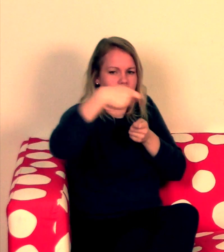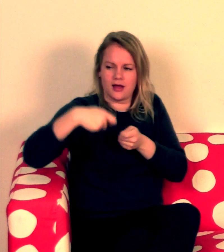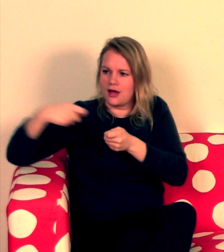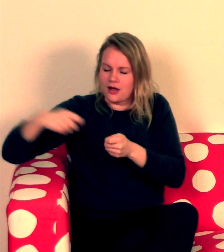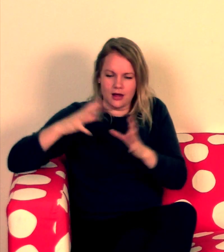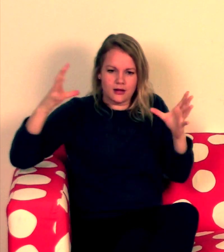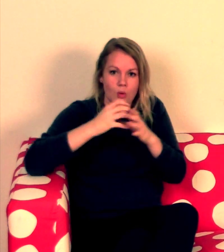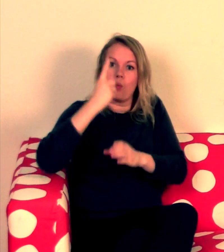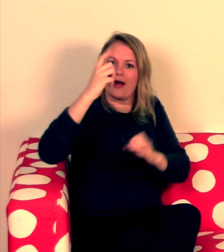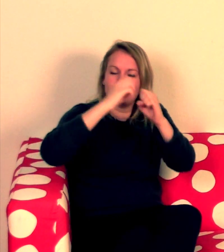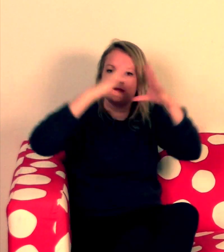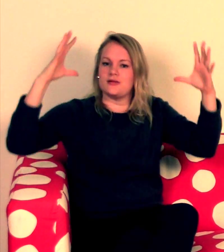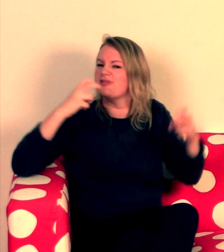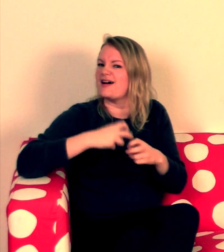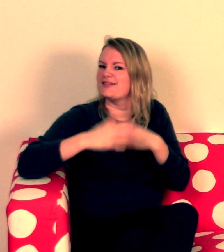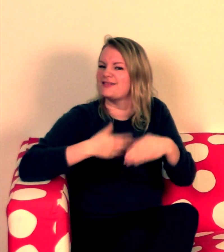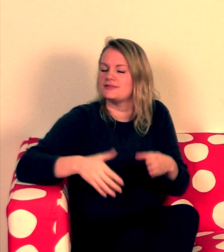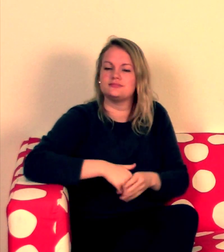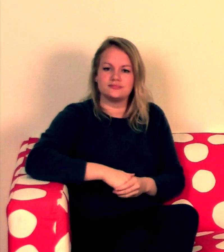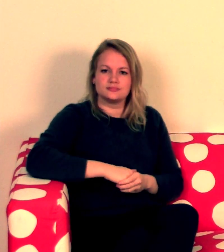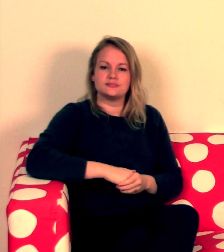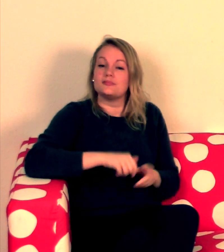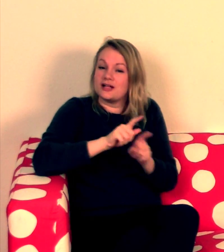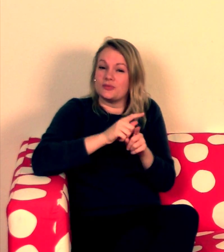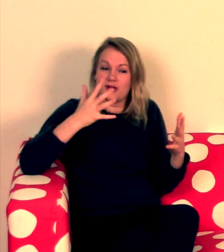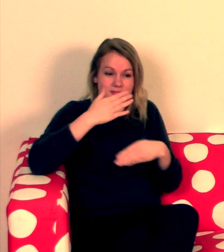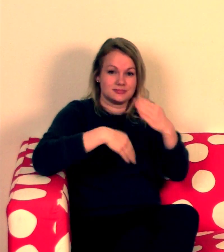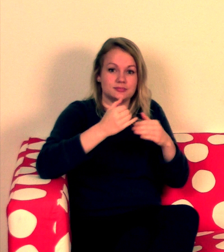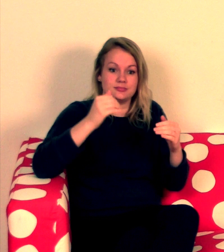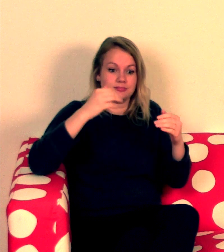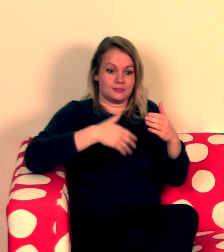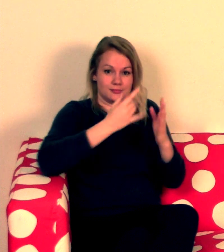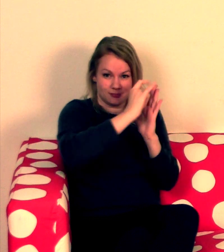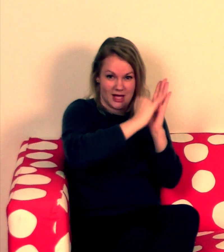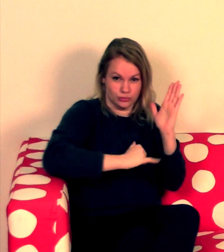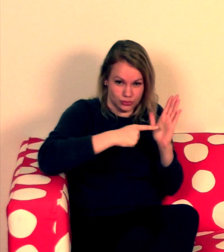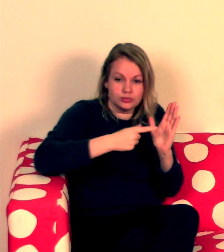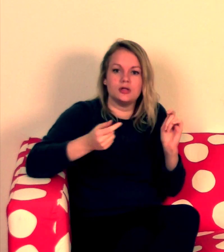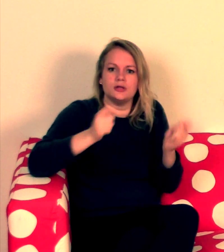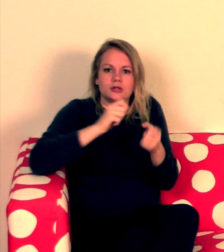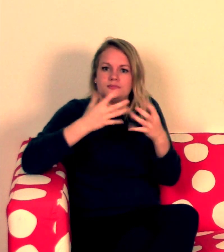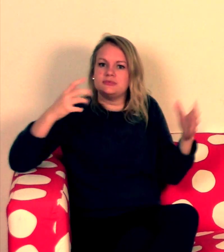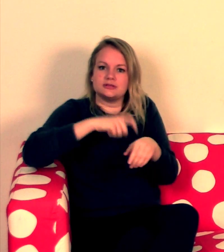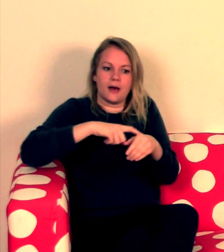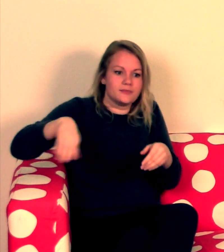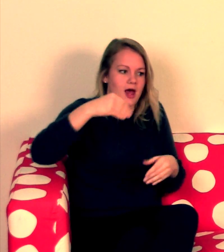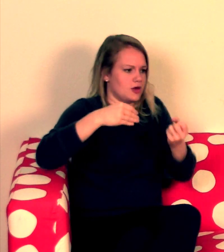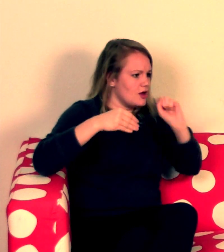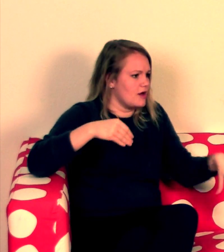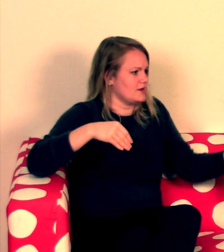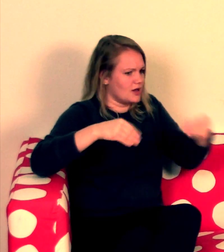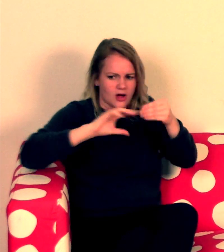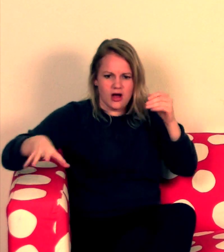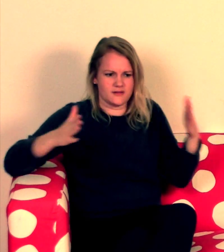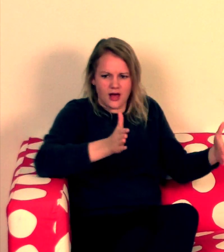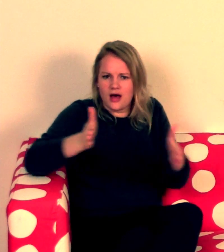I had to collaborate with everyone’s ideas to turn into one vision which was hard and had many changes in the script.